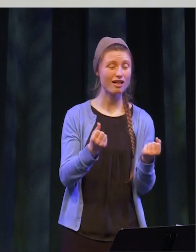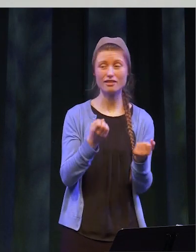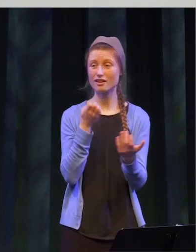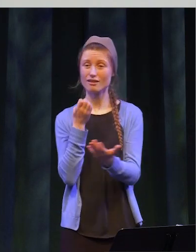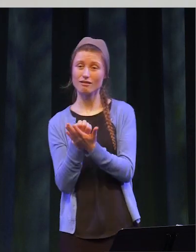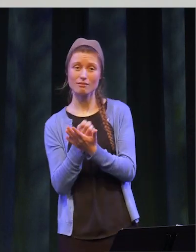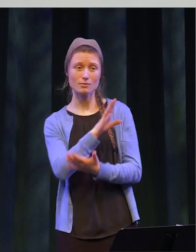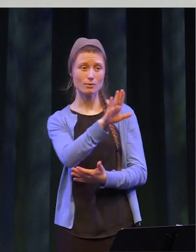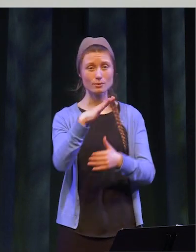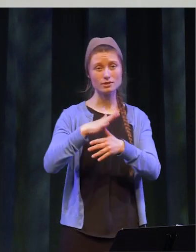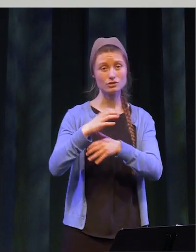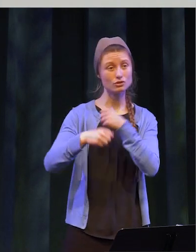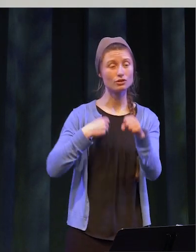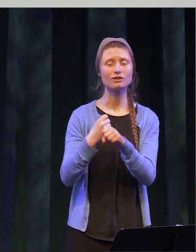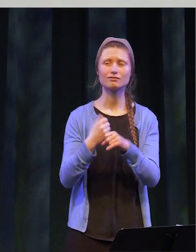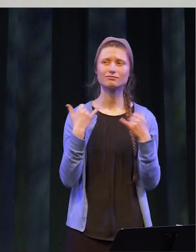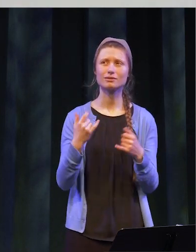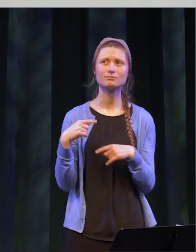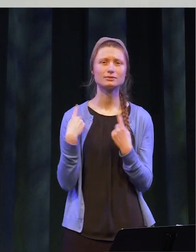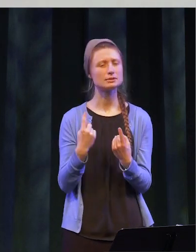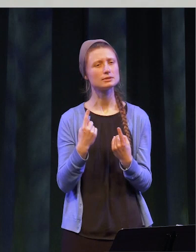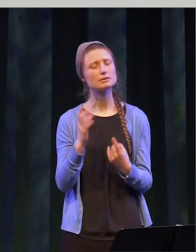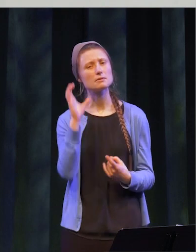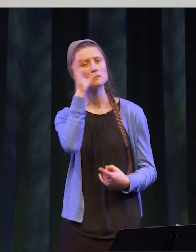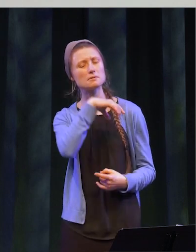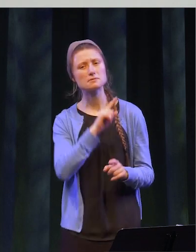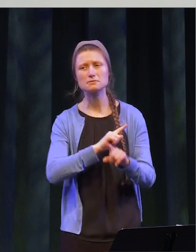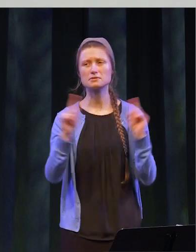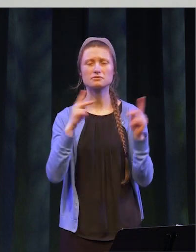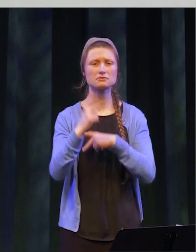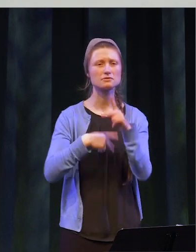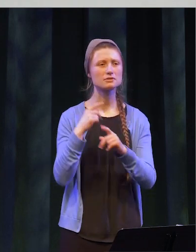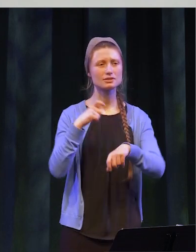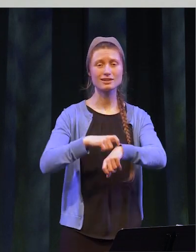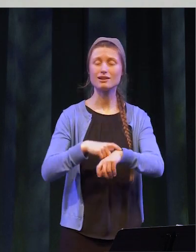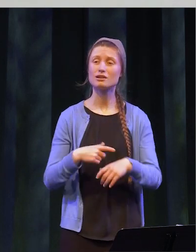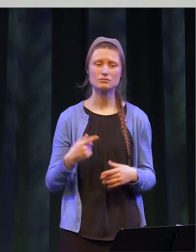and your senior year, these have been unusual and difficult times. The challenge of these